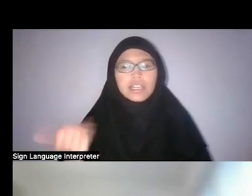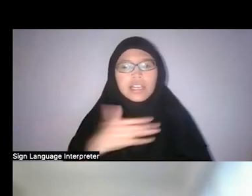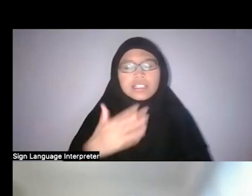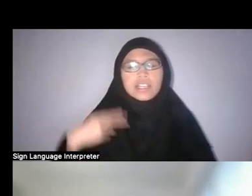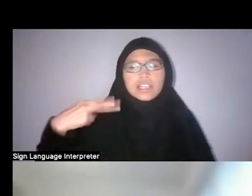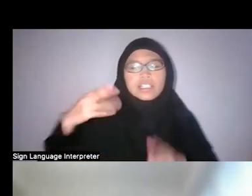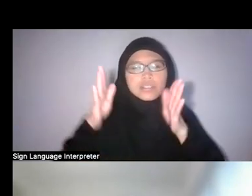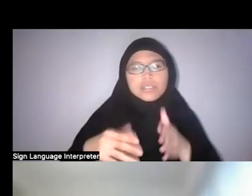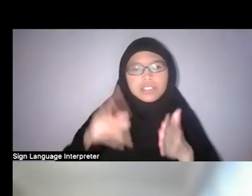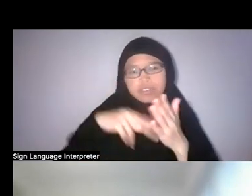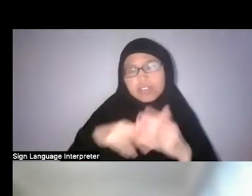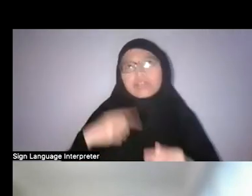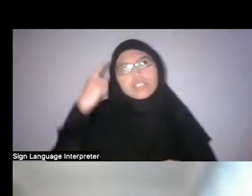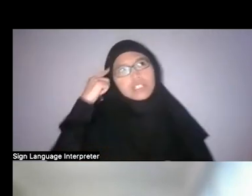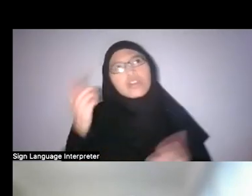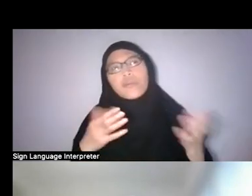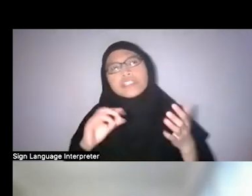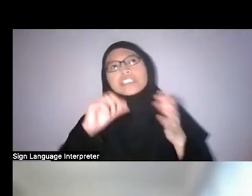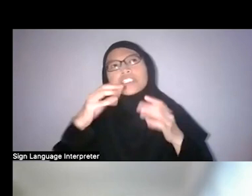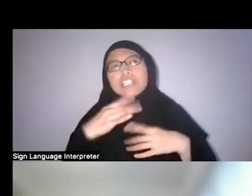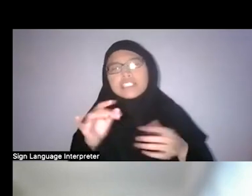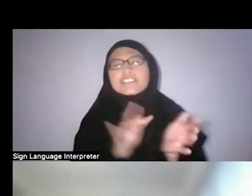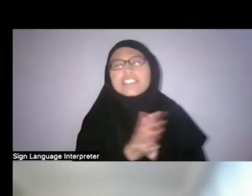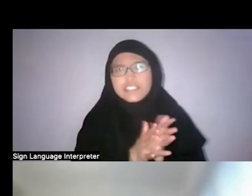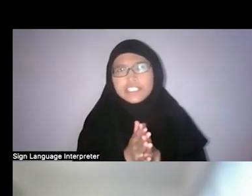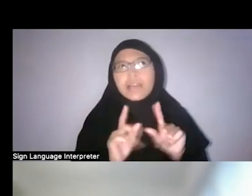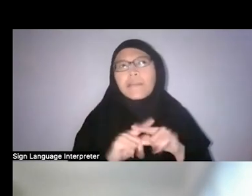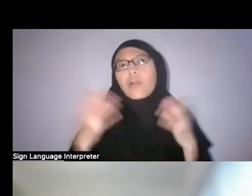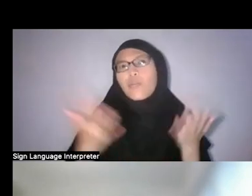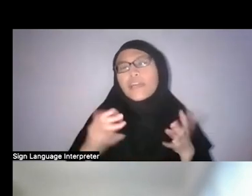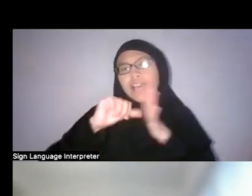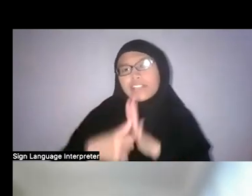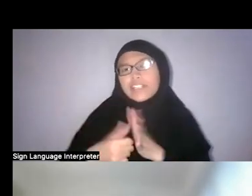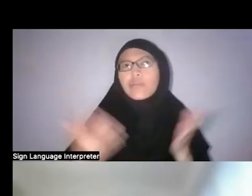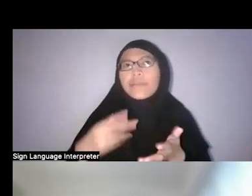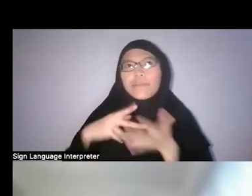“hmm, that's interesting, what's being emphasised, what’s being paid attention to.”